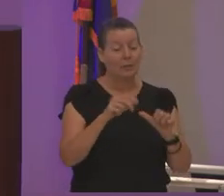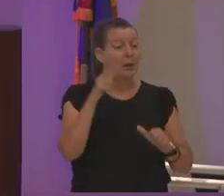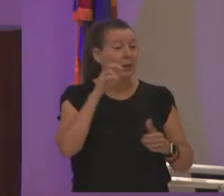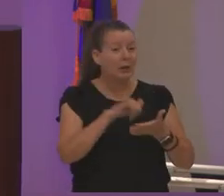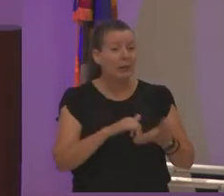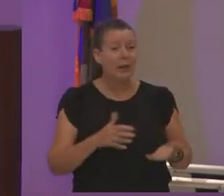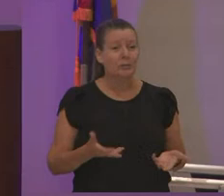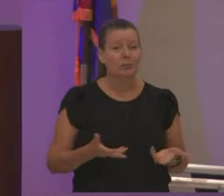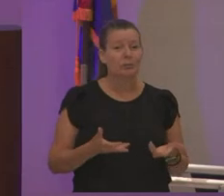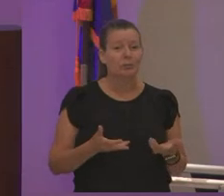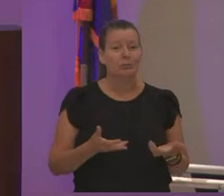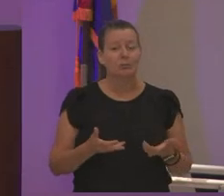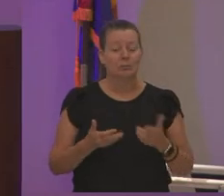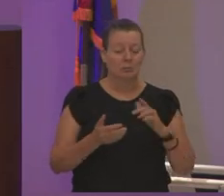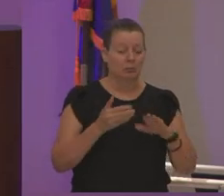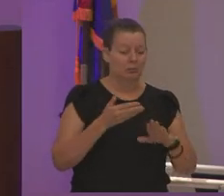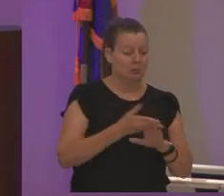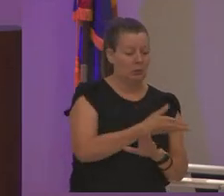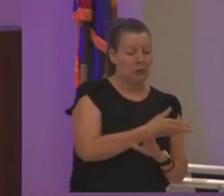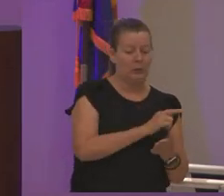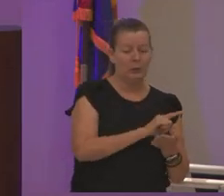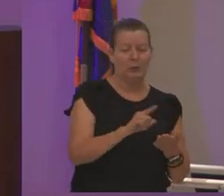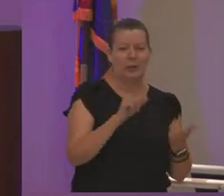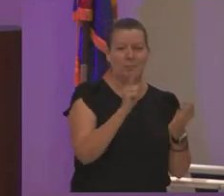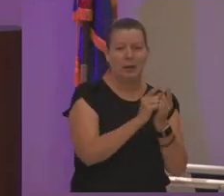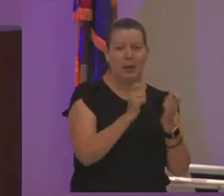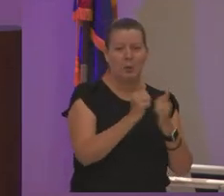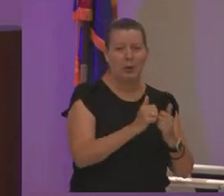earlier this week i met with the superintendent of mesa public schools